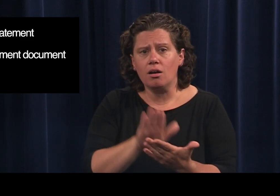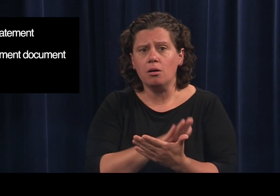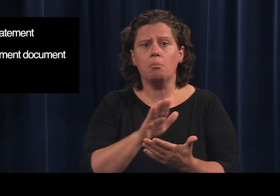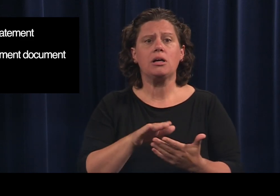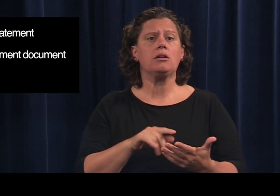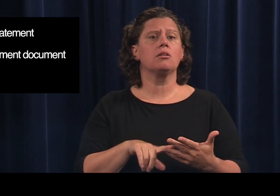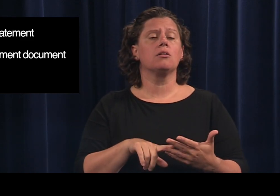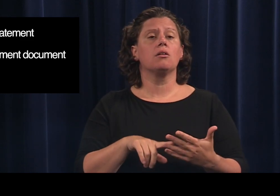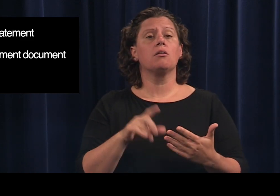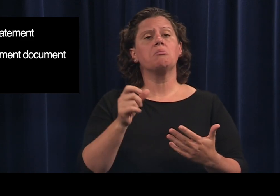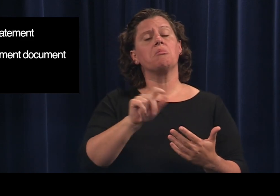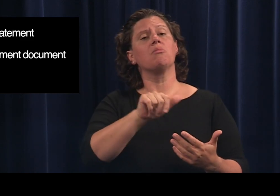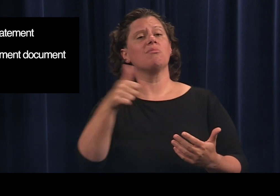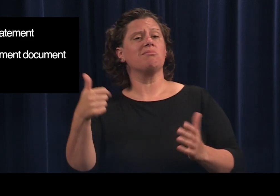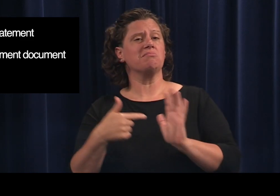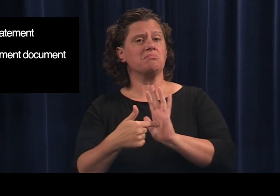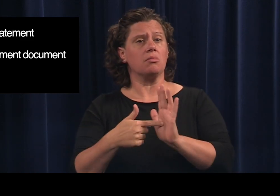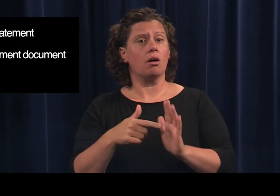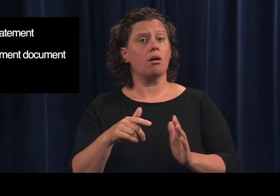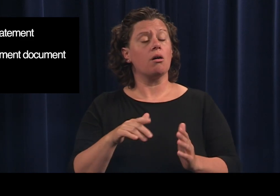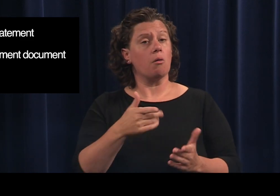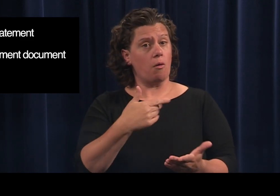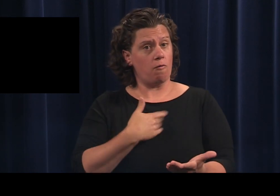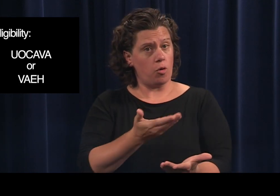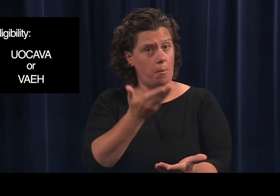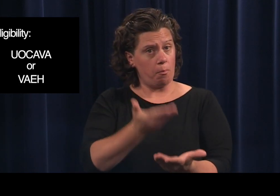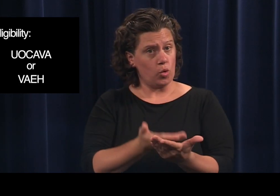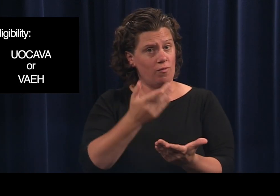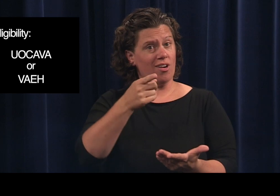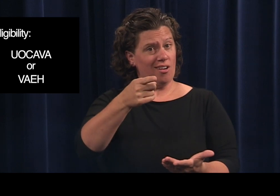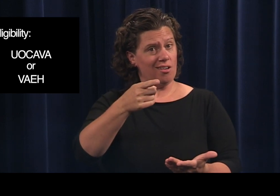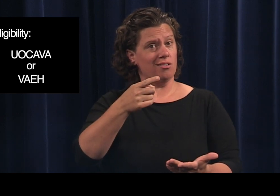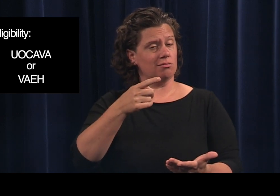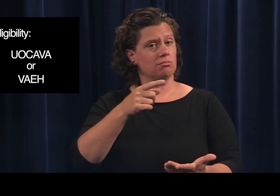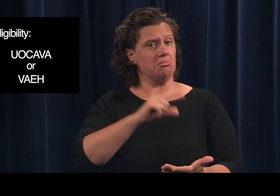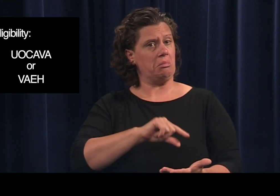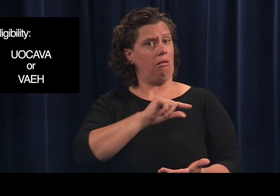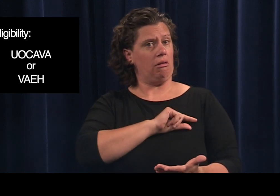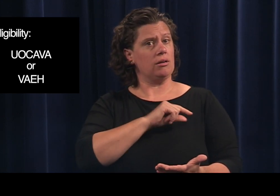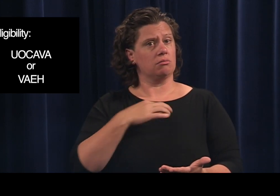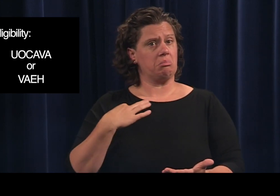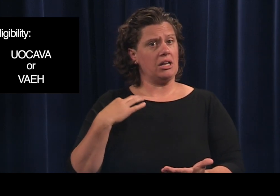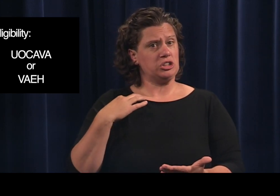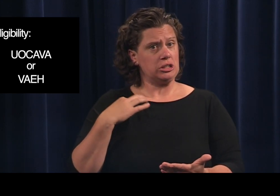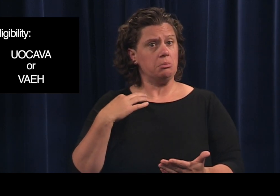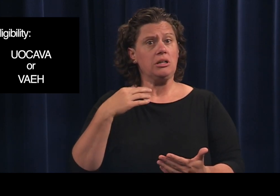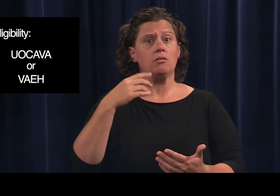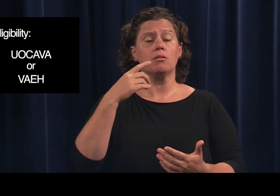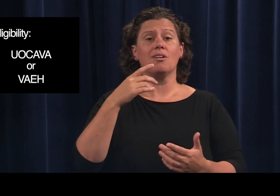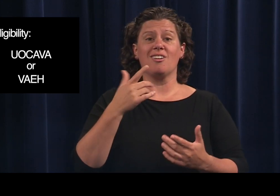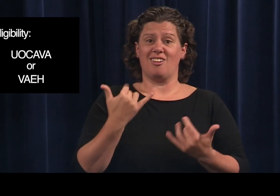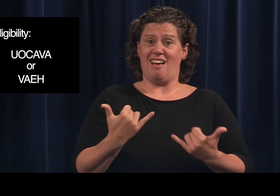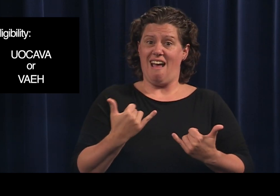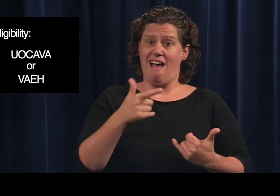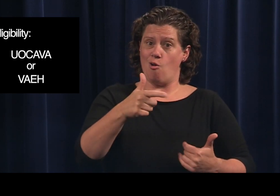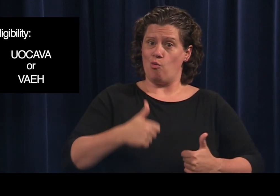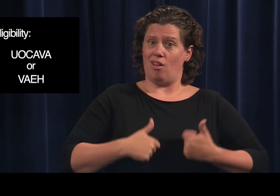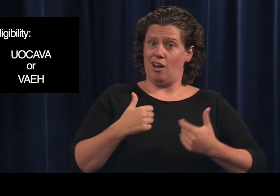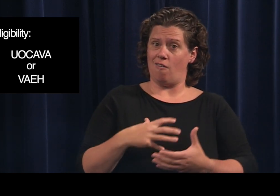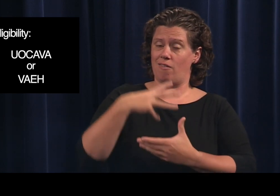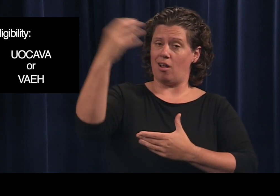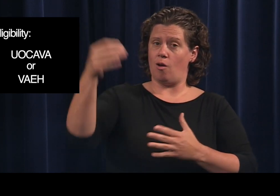A government document or proof of eligibility under the uniformed and